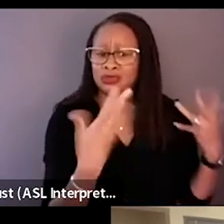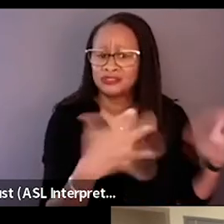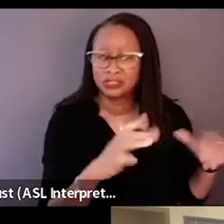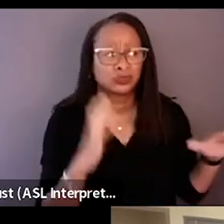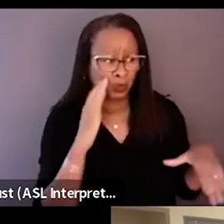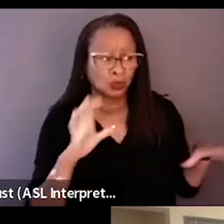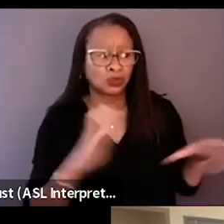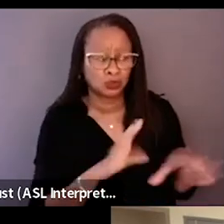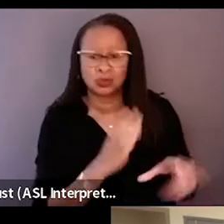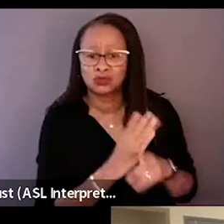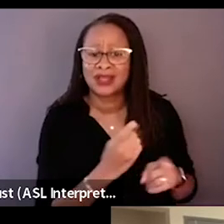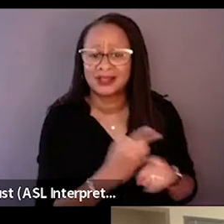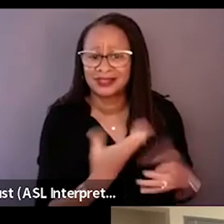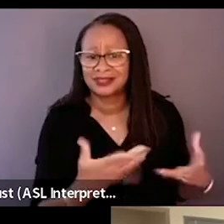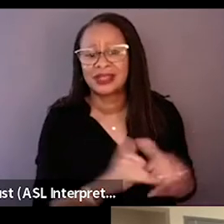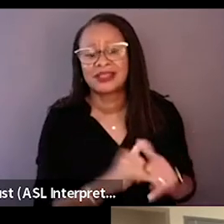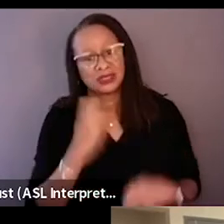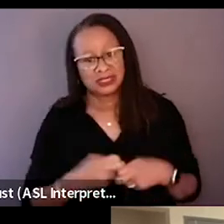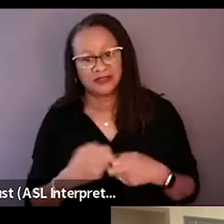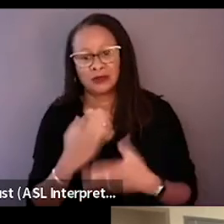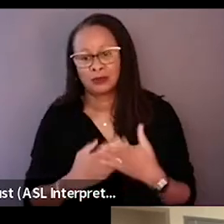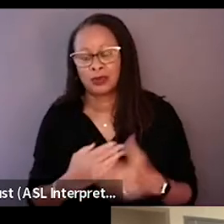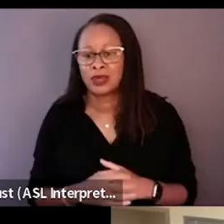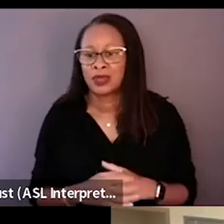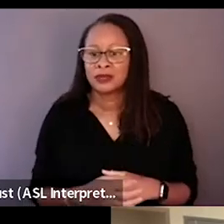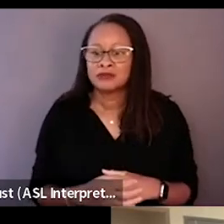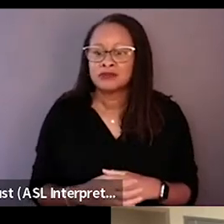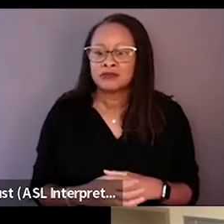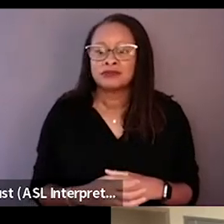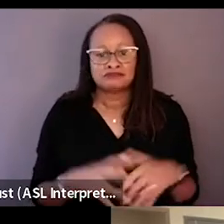And that was a hard part to adapt to.